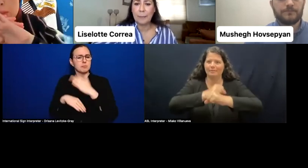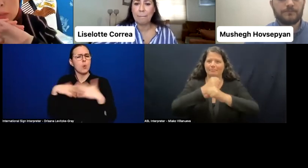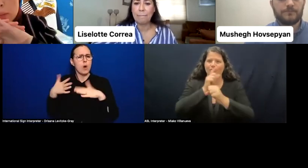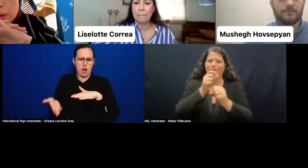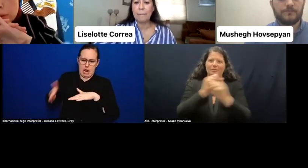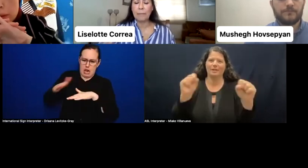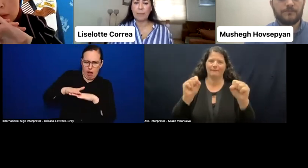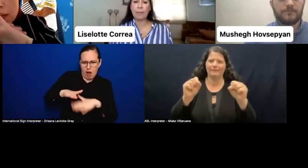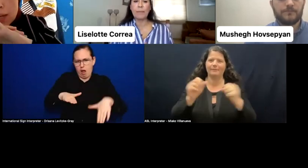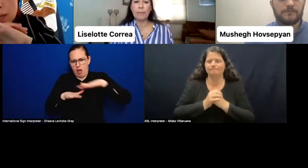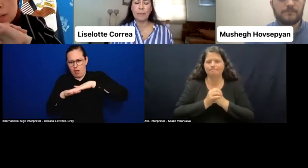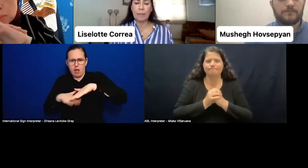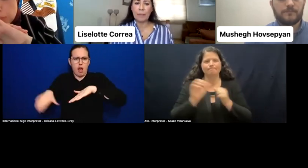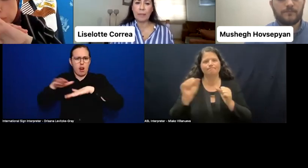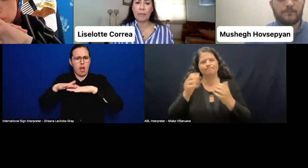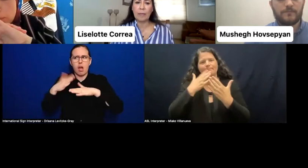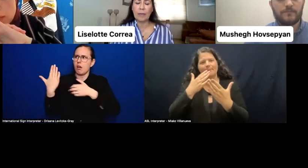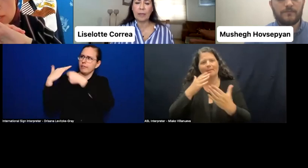That's really powerful.